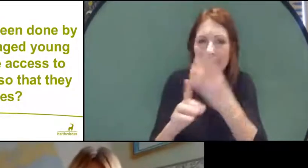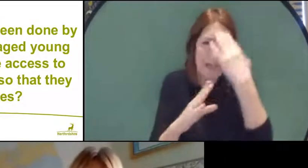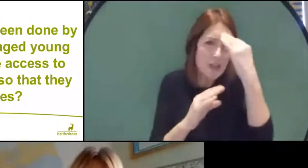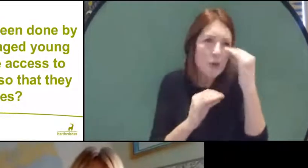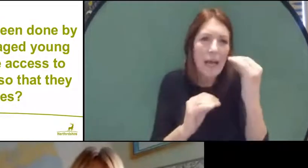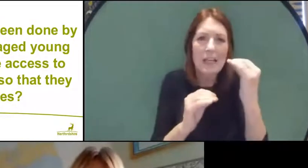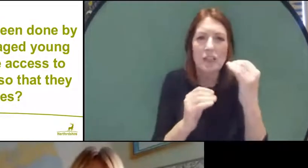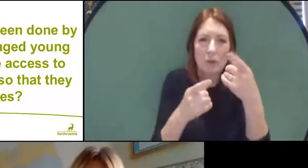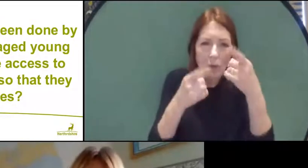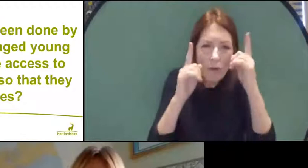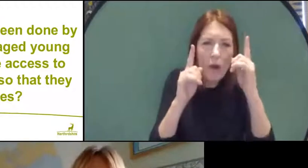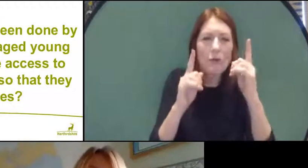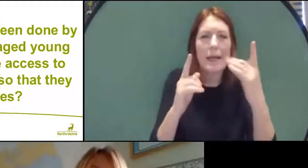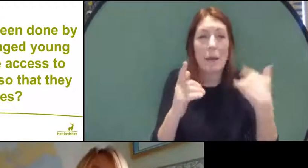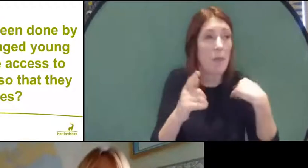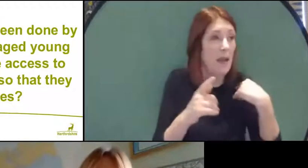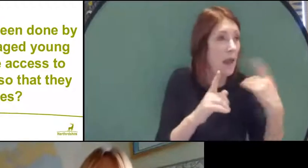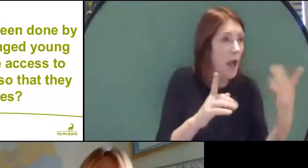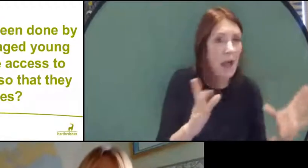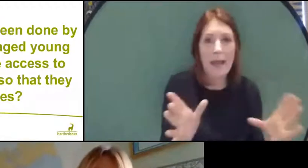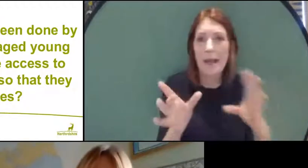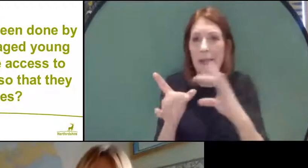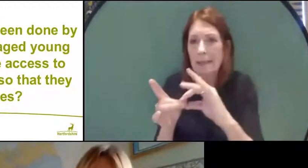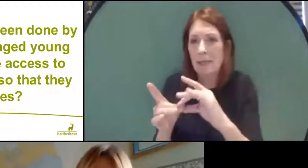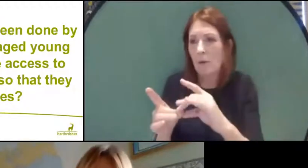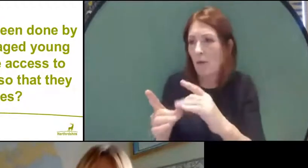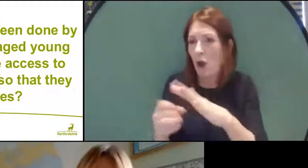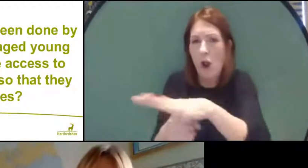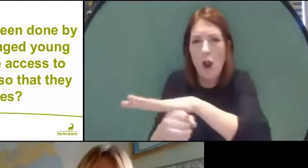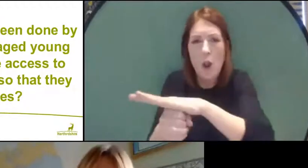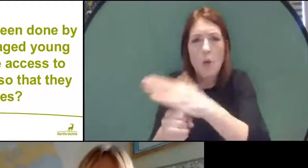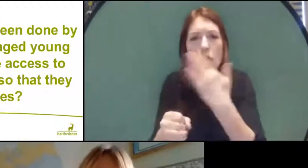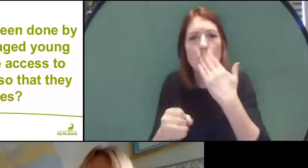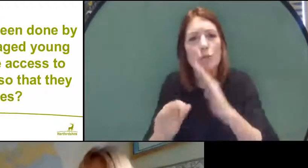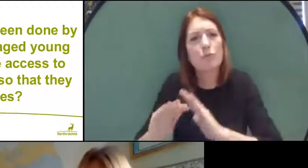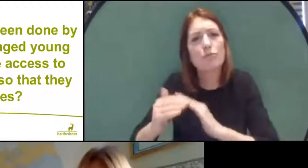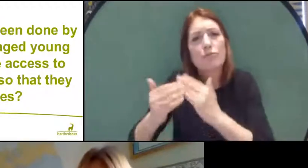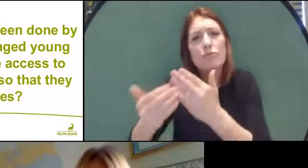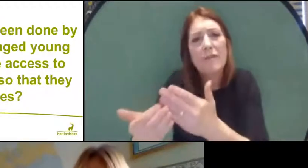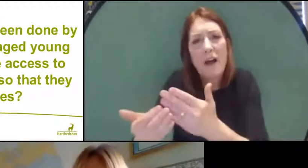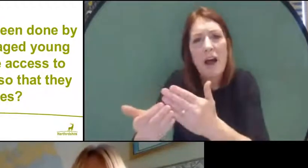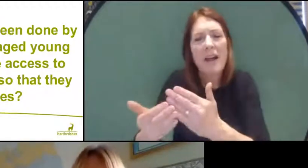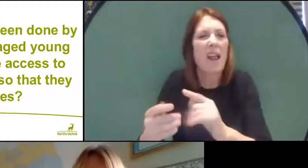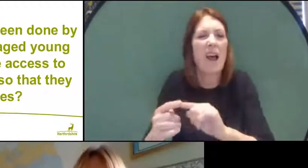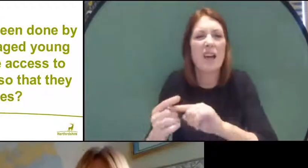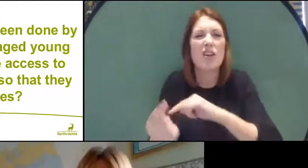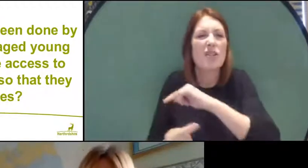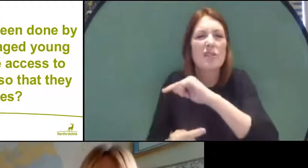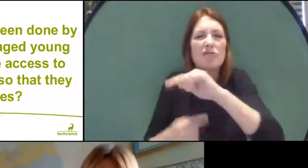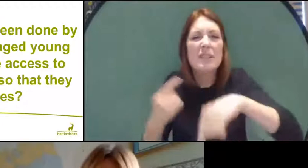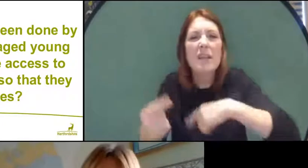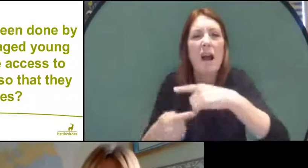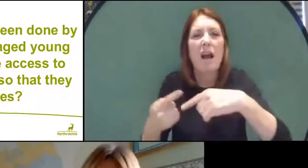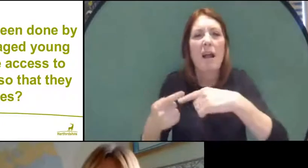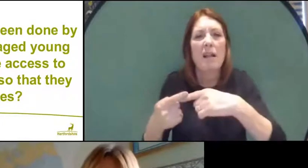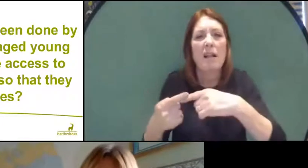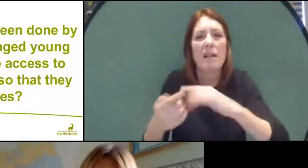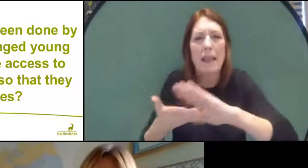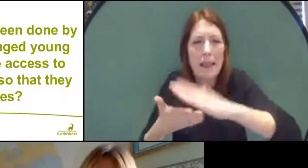and we put them in touch with schools to provide recycled laptops or rework laptop. I know many